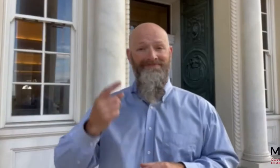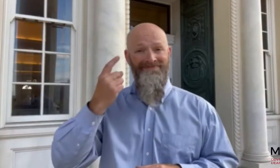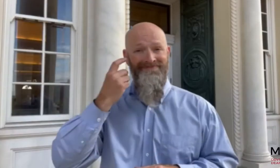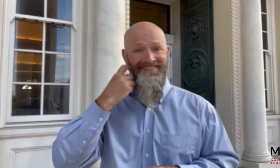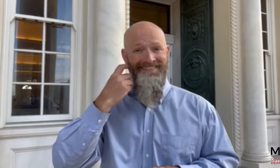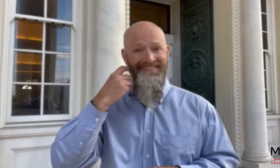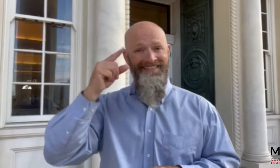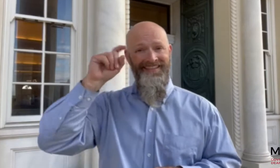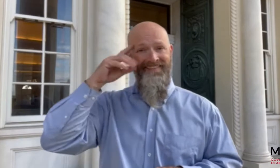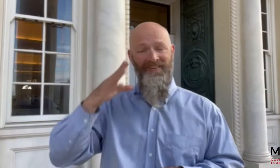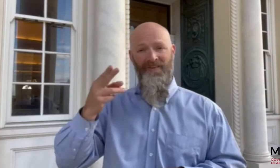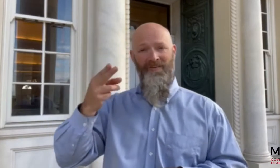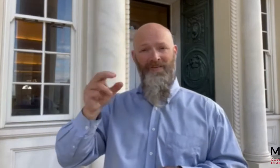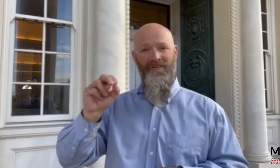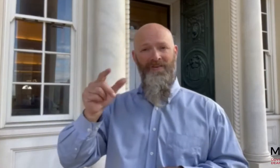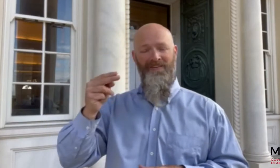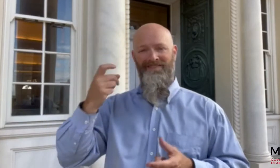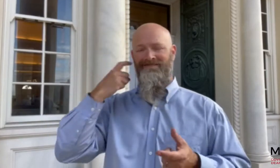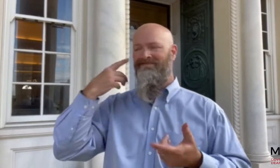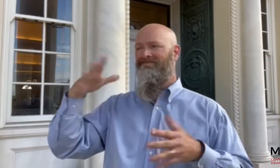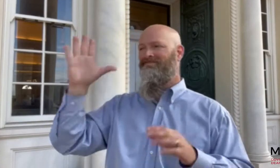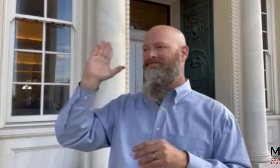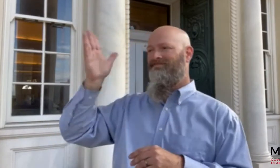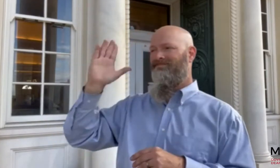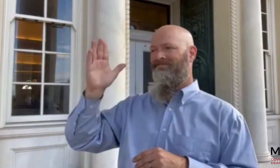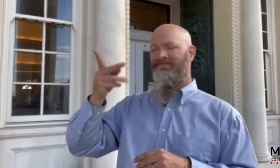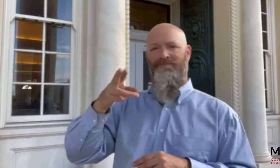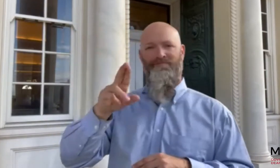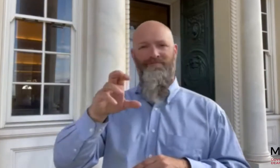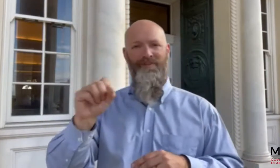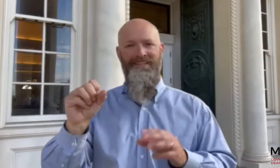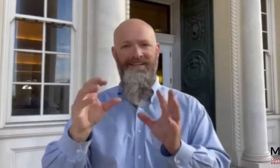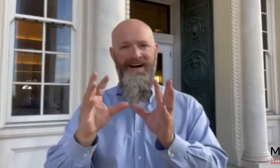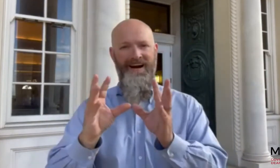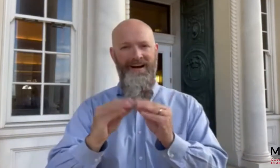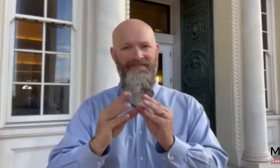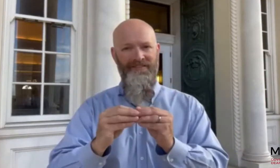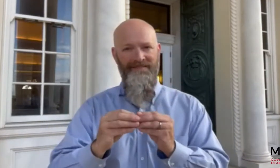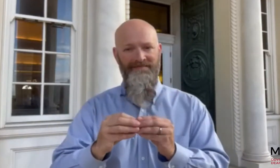Governor Hogan just held a press conference